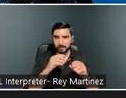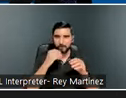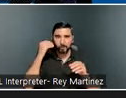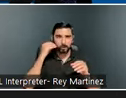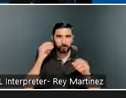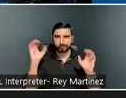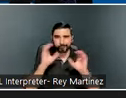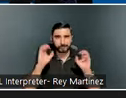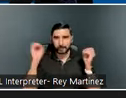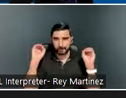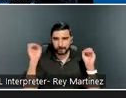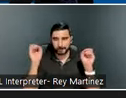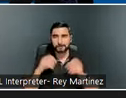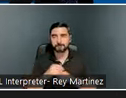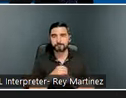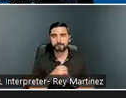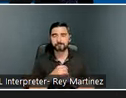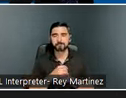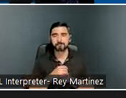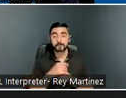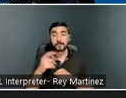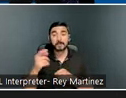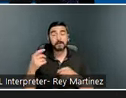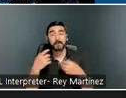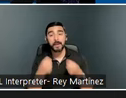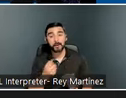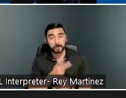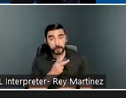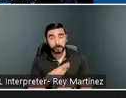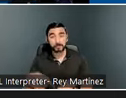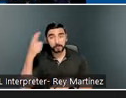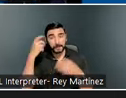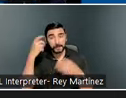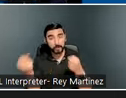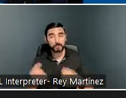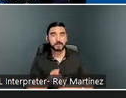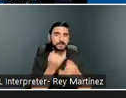healthcare and mental health services, independent living services, and other supportive services.